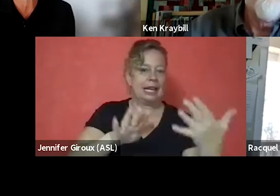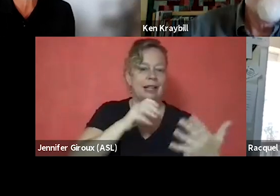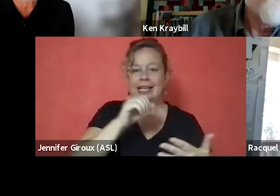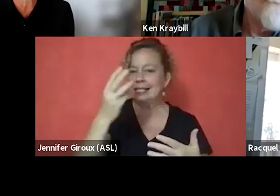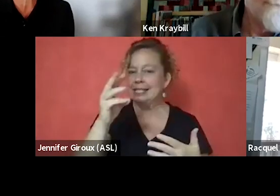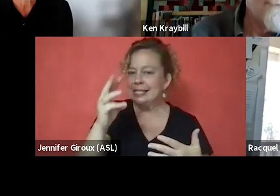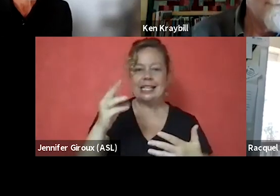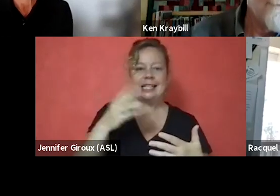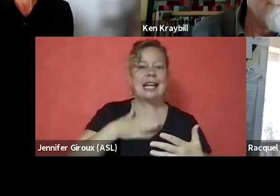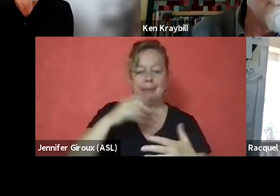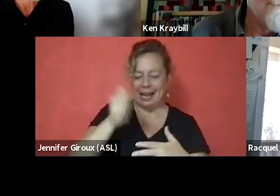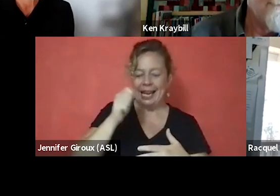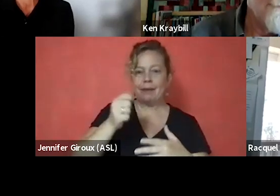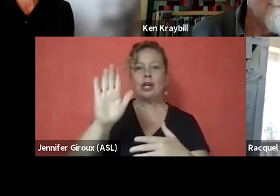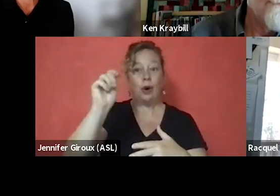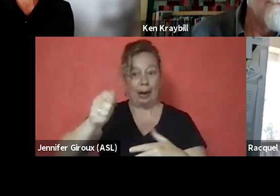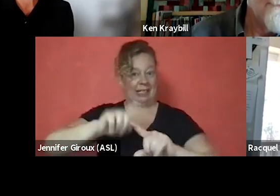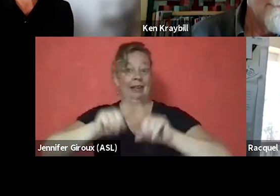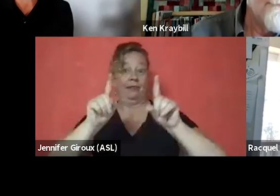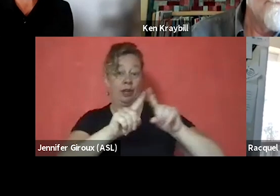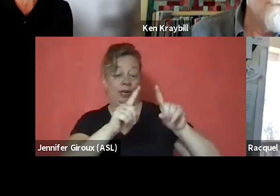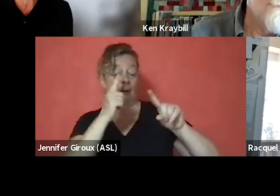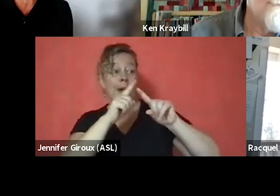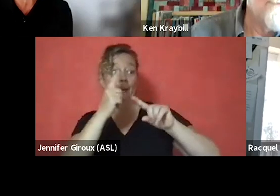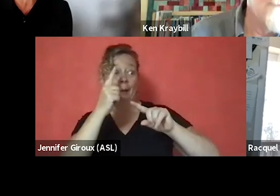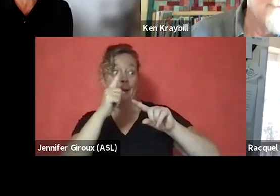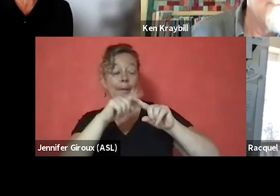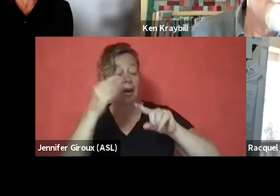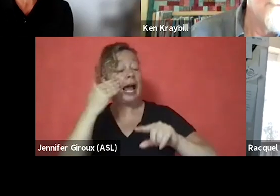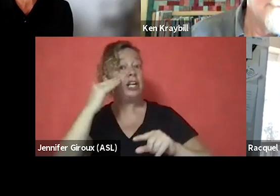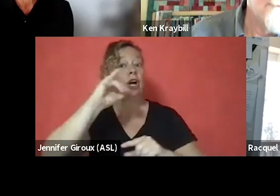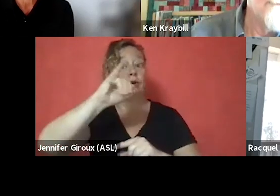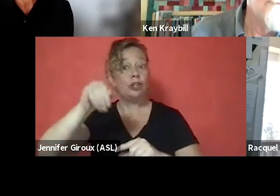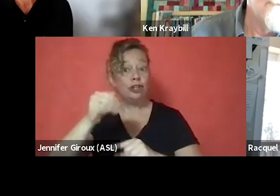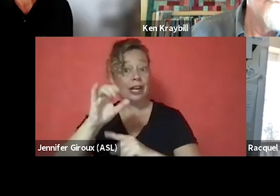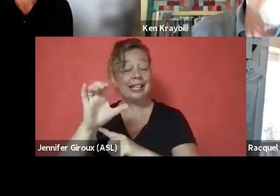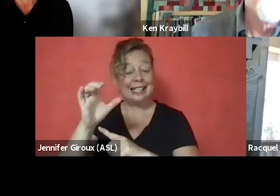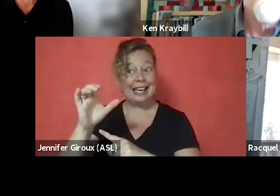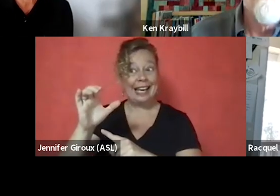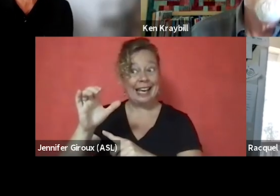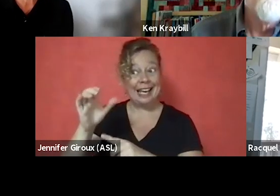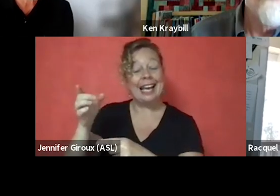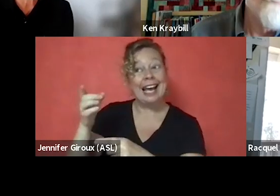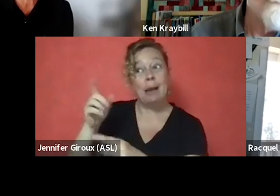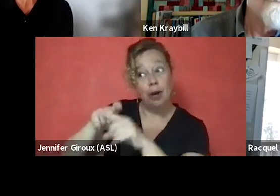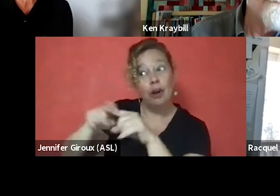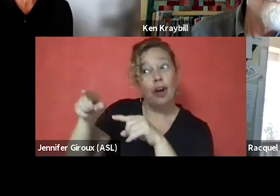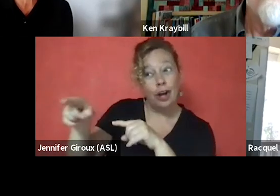That's my hammer. Your hammer is different. But I know JC's hammer. So, I'm gonna call JC, and, "Hey, JC, I need your hammer." So, I thought about that when you were speaking.